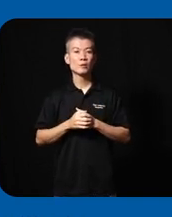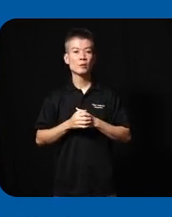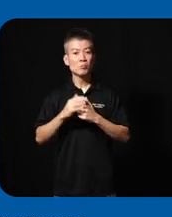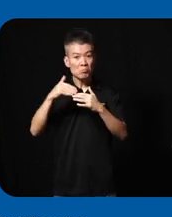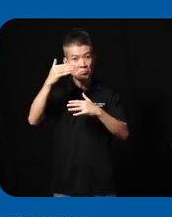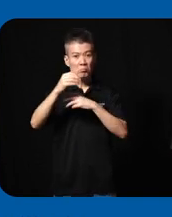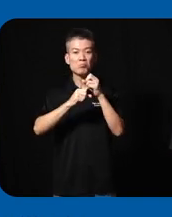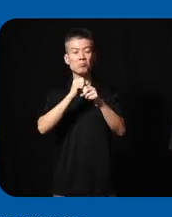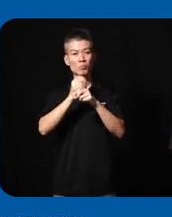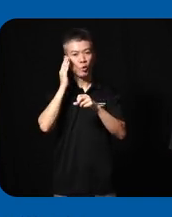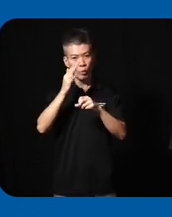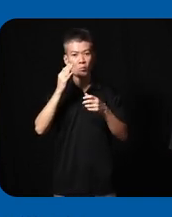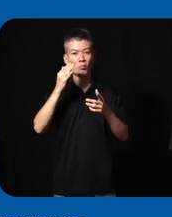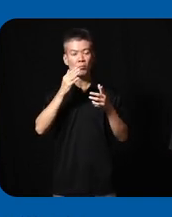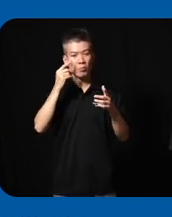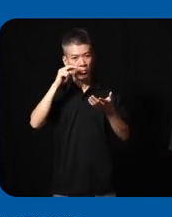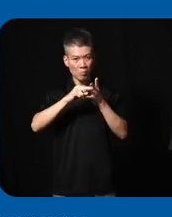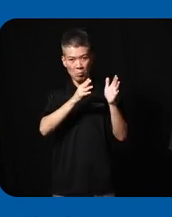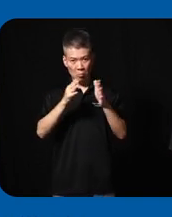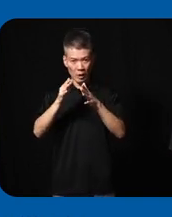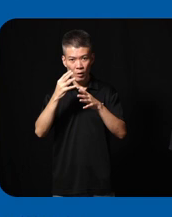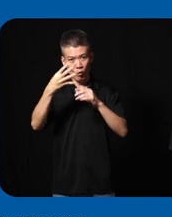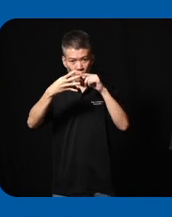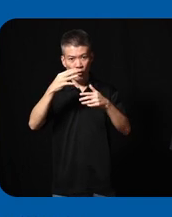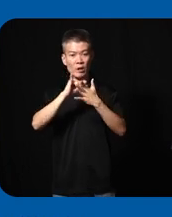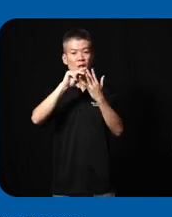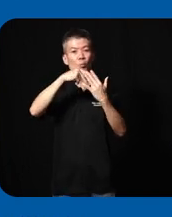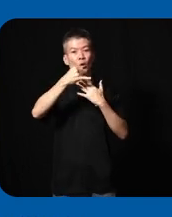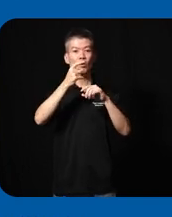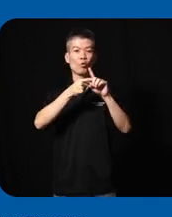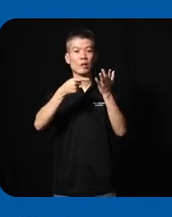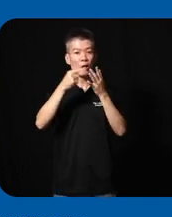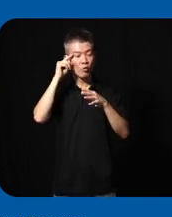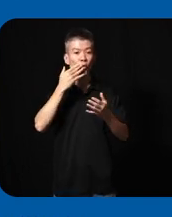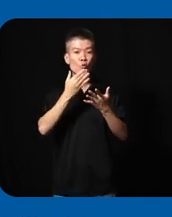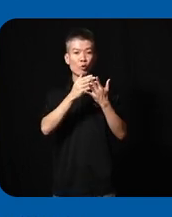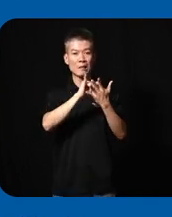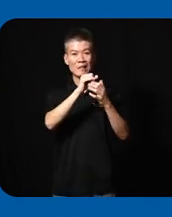next year we are intending to develop four of the projects from tech for good this year and we also